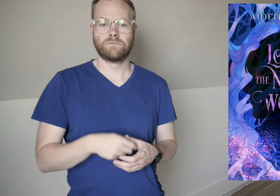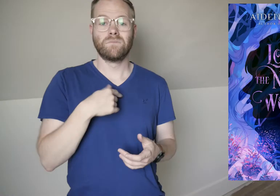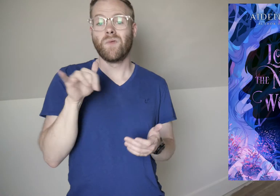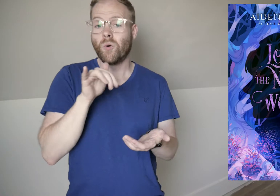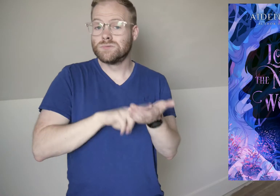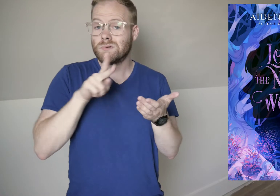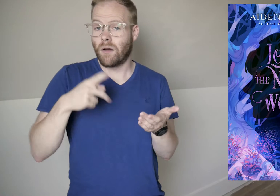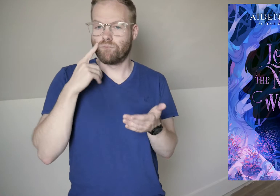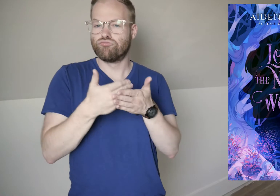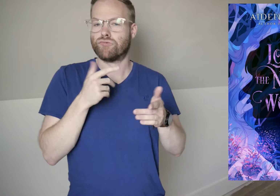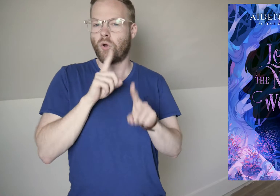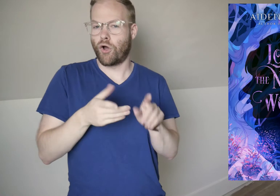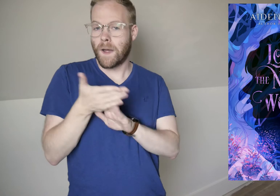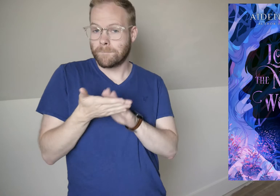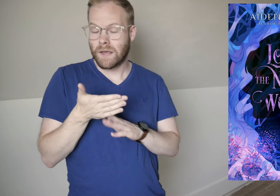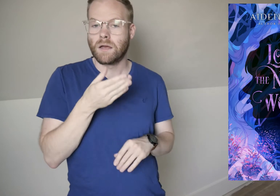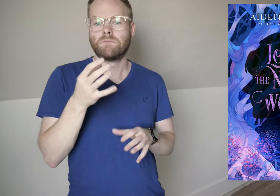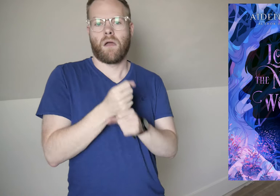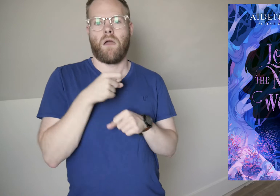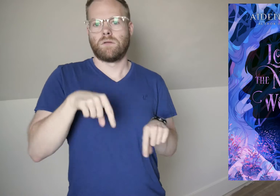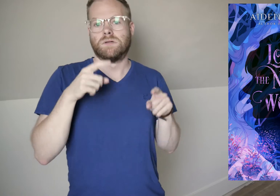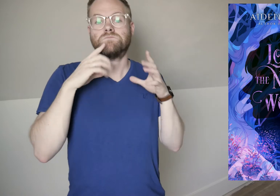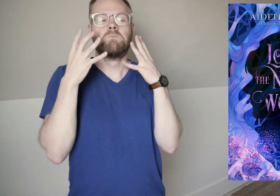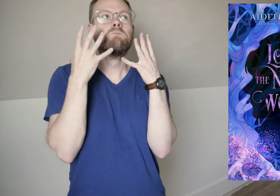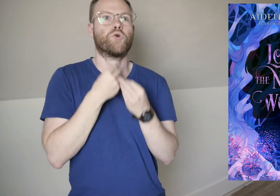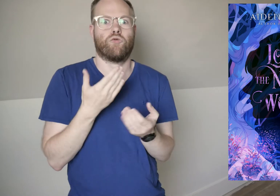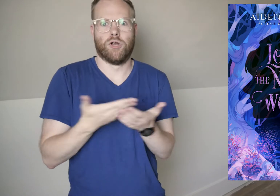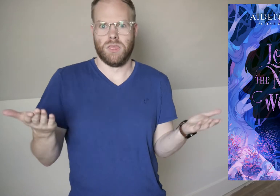I also signed up for the preorder campaign, and got these beautiful things.